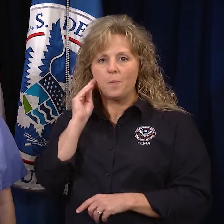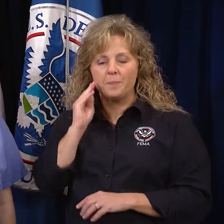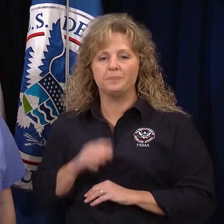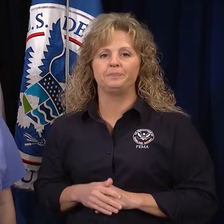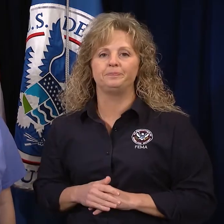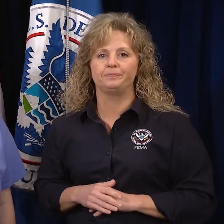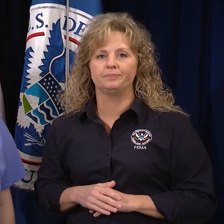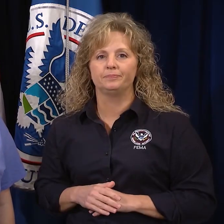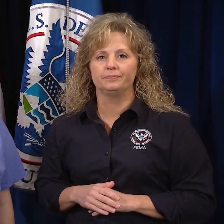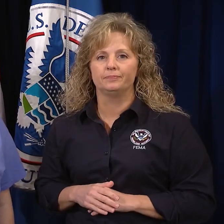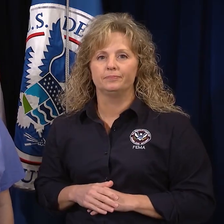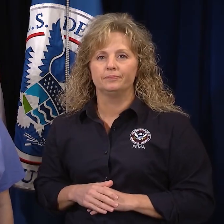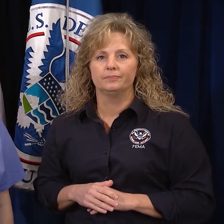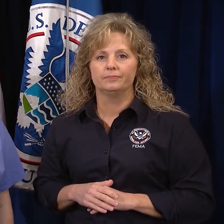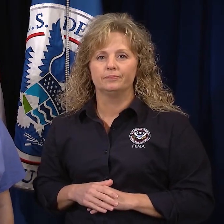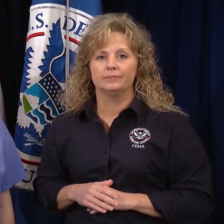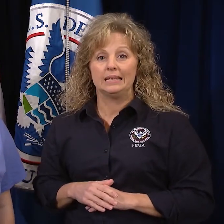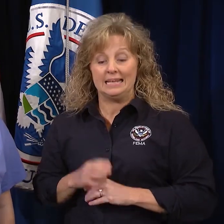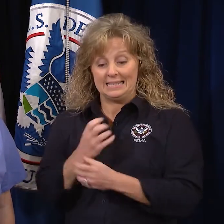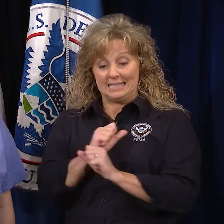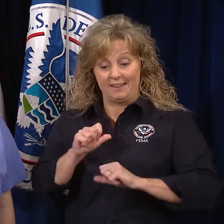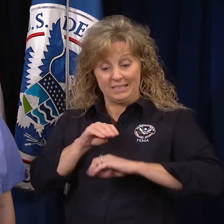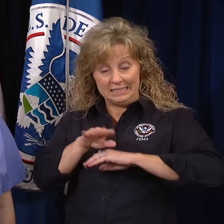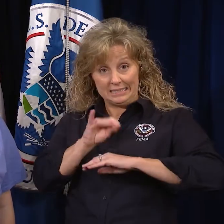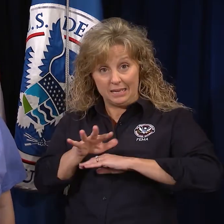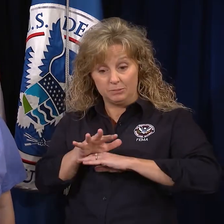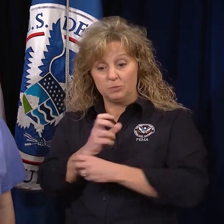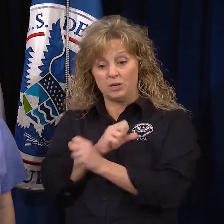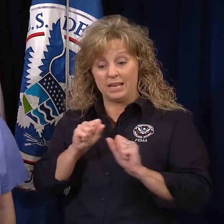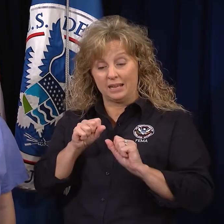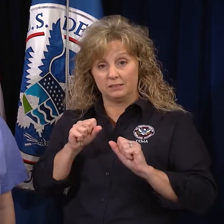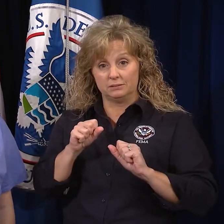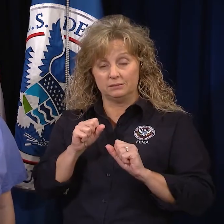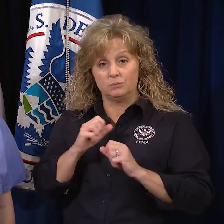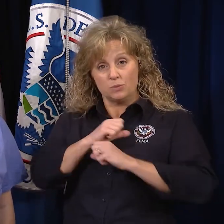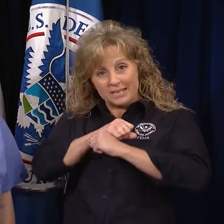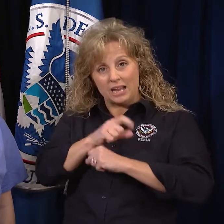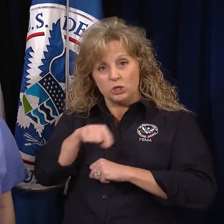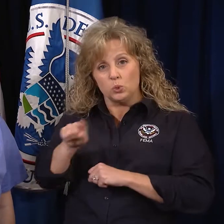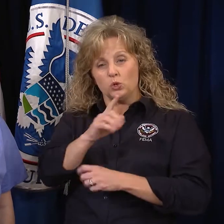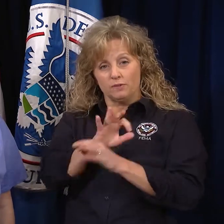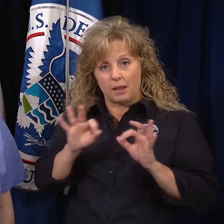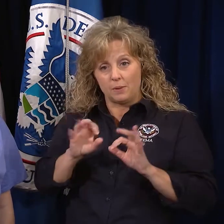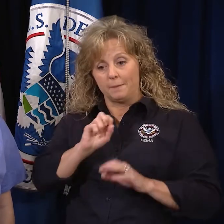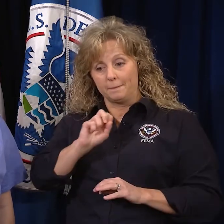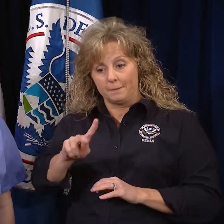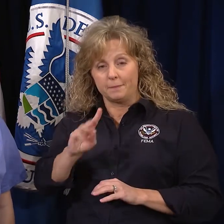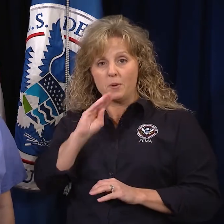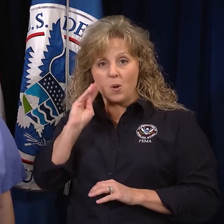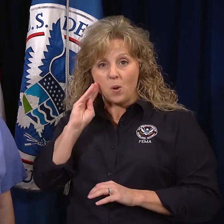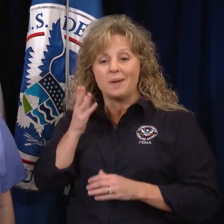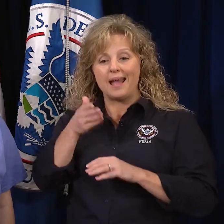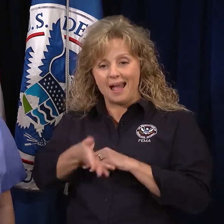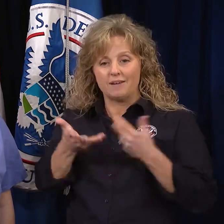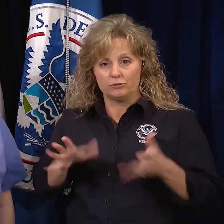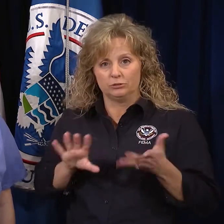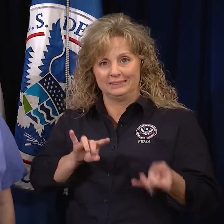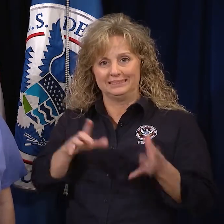Follow these safety tips to protect you and your family when returning to your home after a disaster.